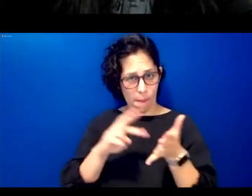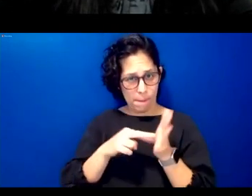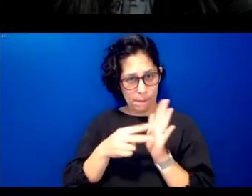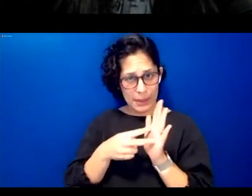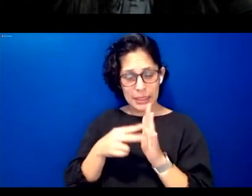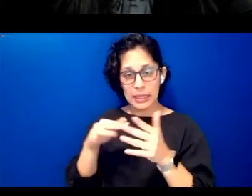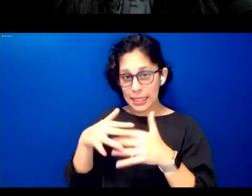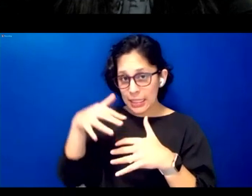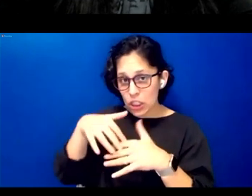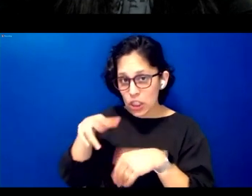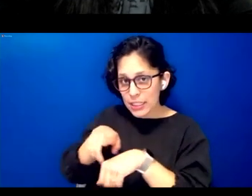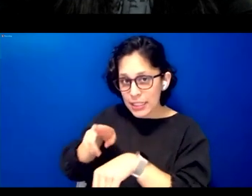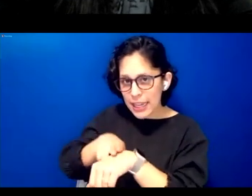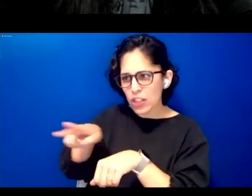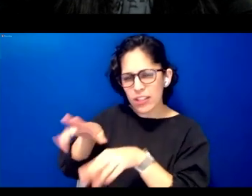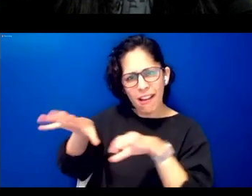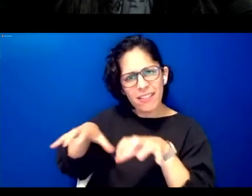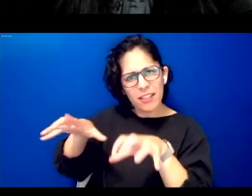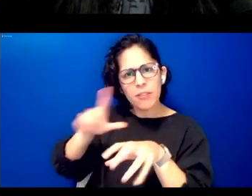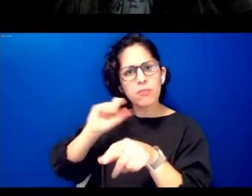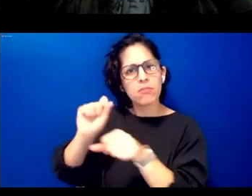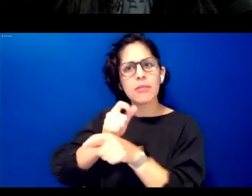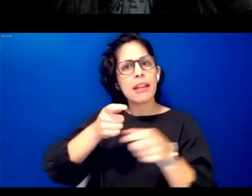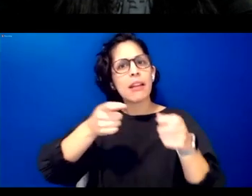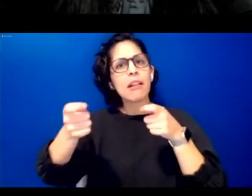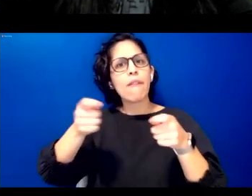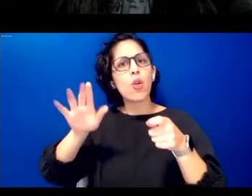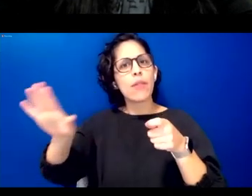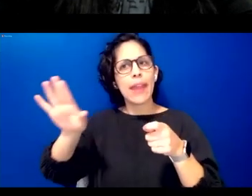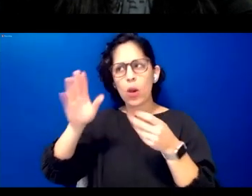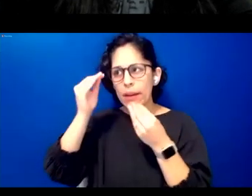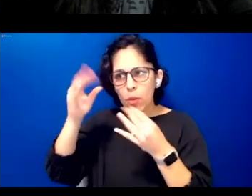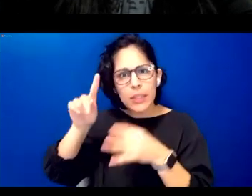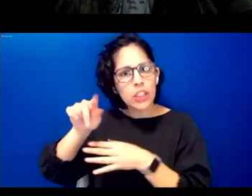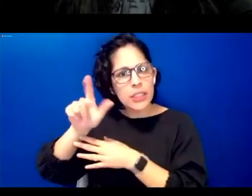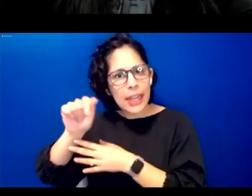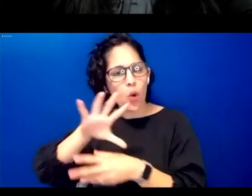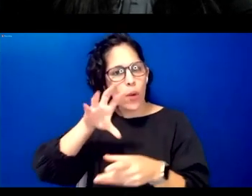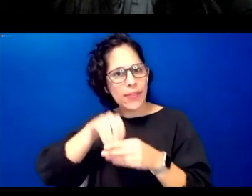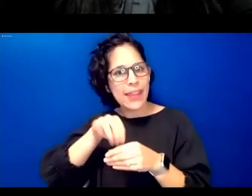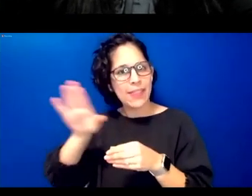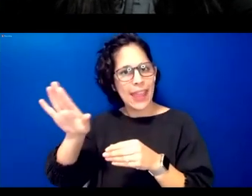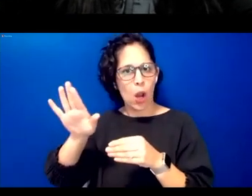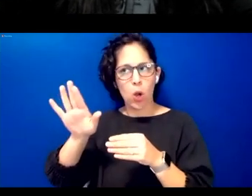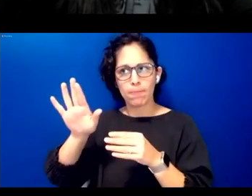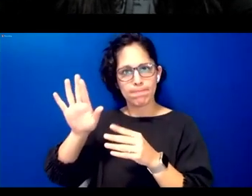activities to govern data within an indigenous rights framework indigenous data sovereignty